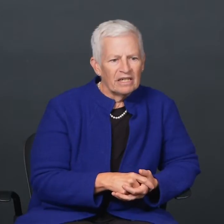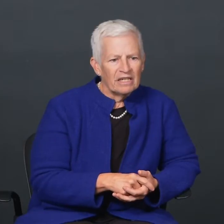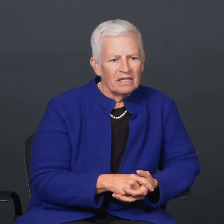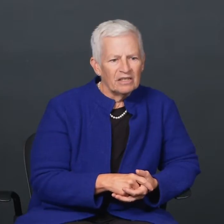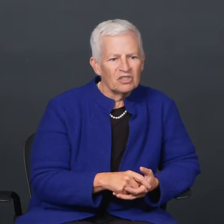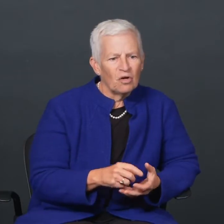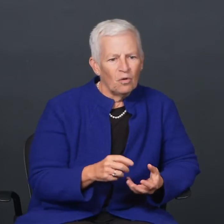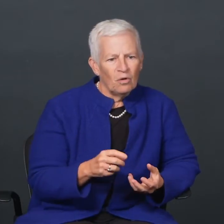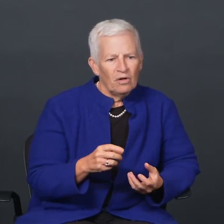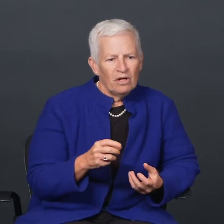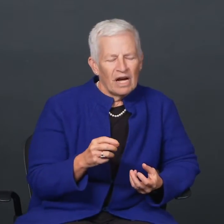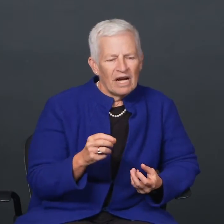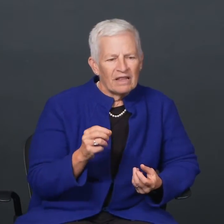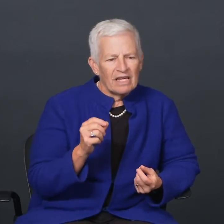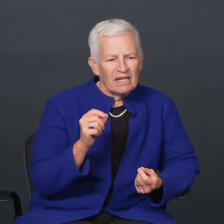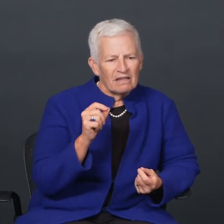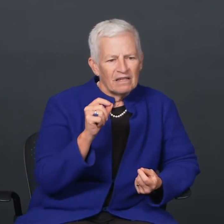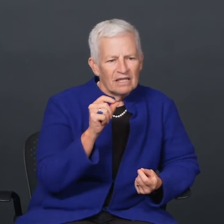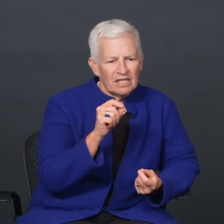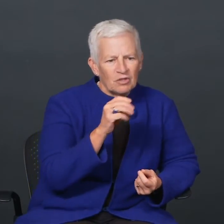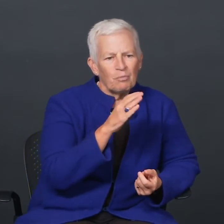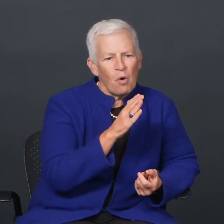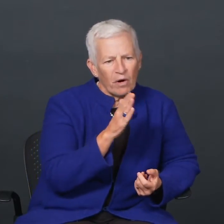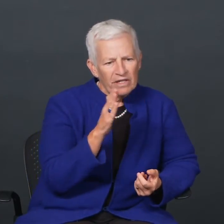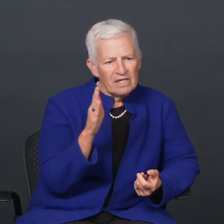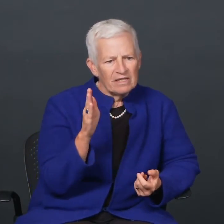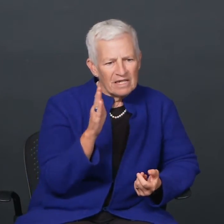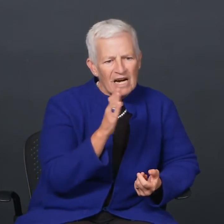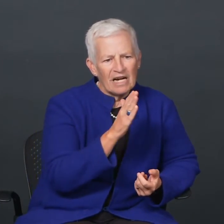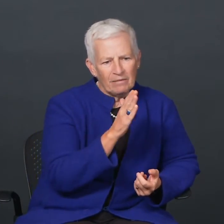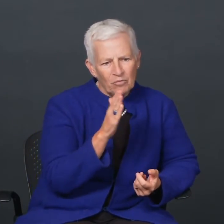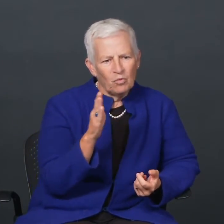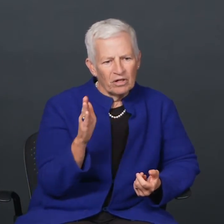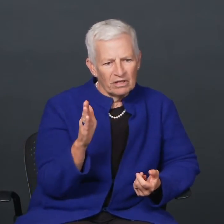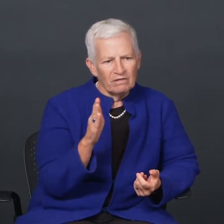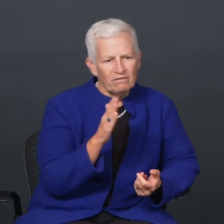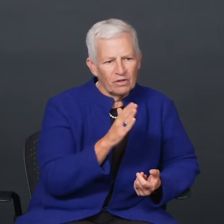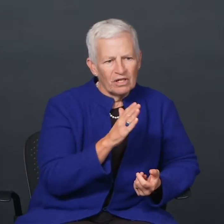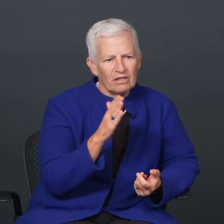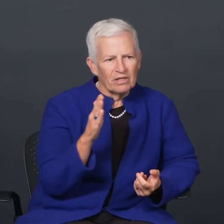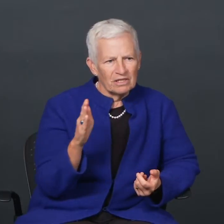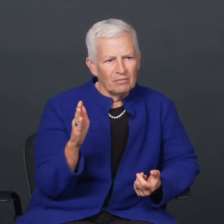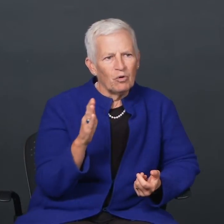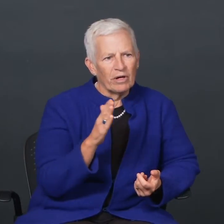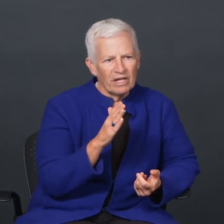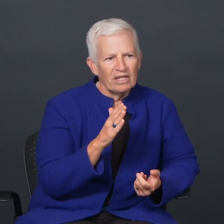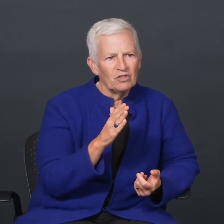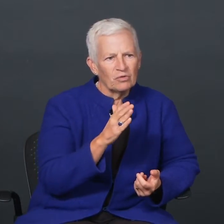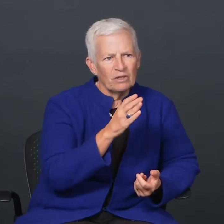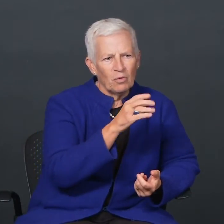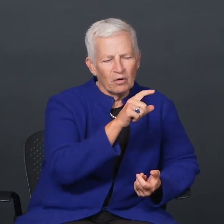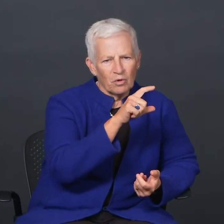And so, I think at this point in time we're at a very interesting point in history where